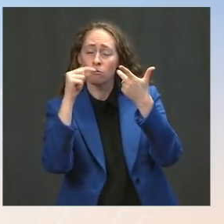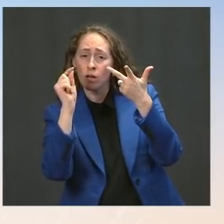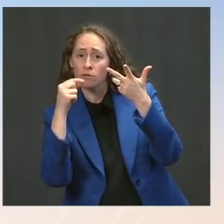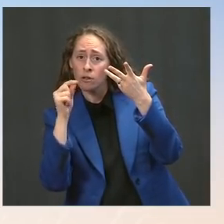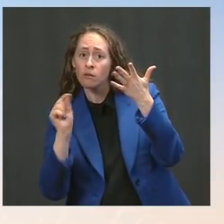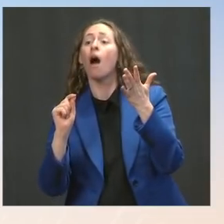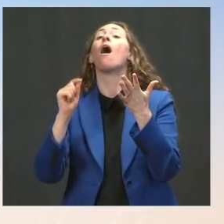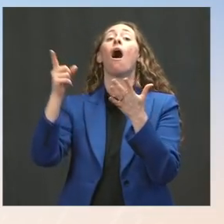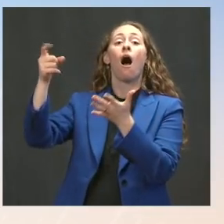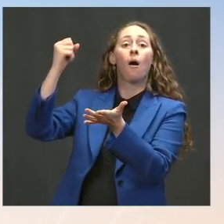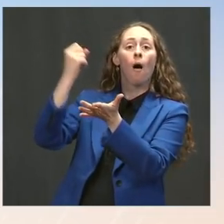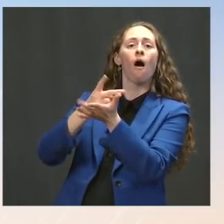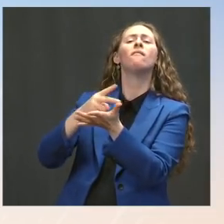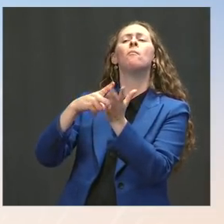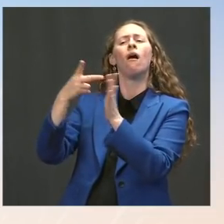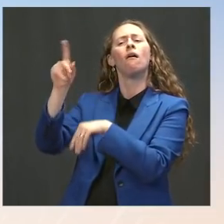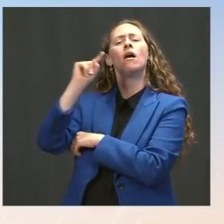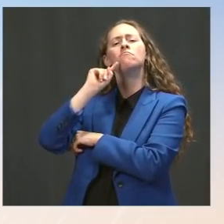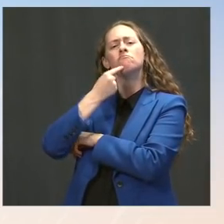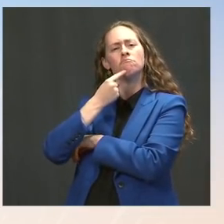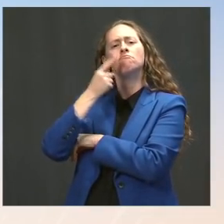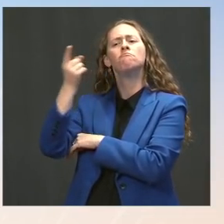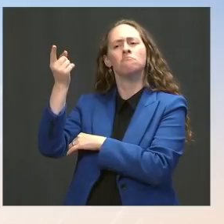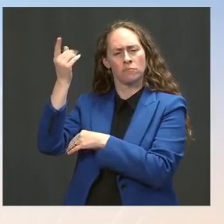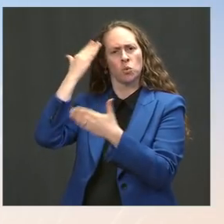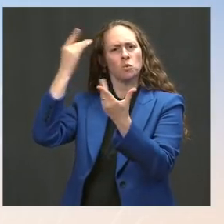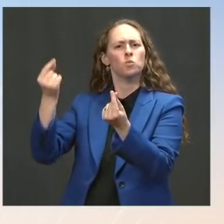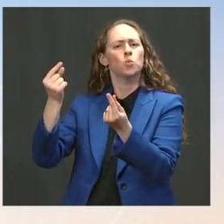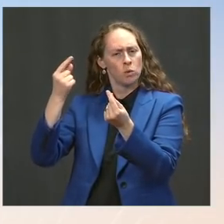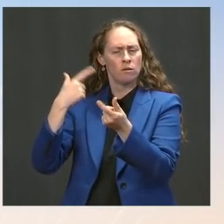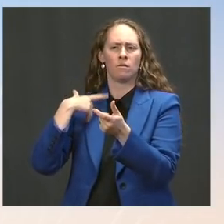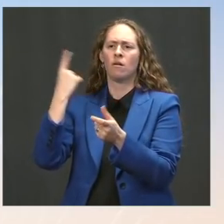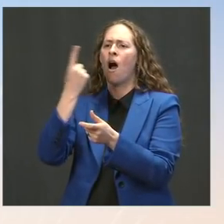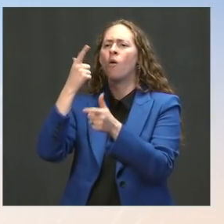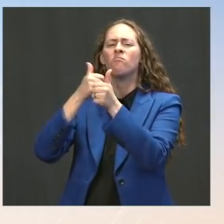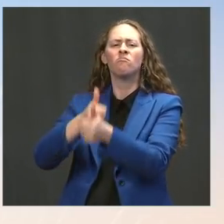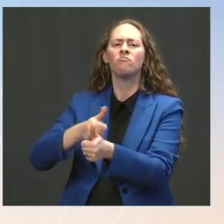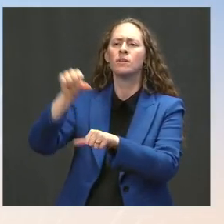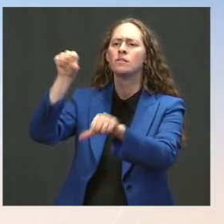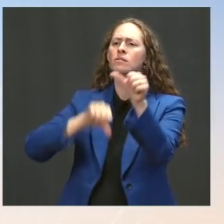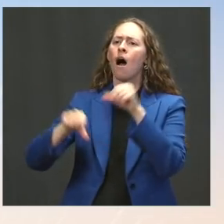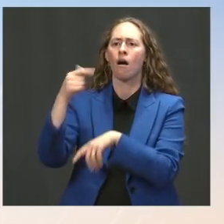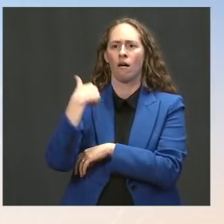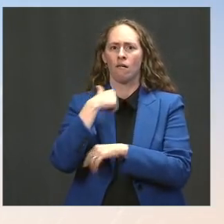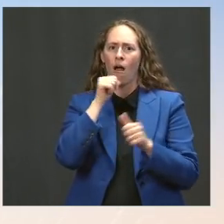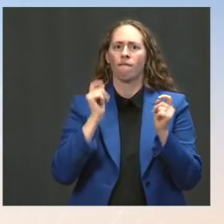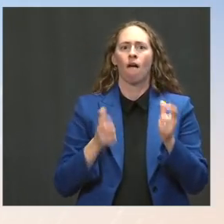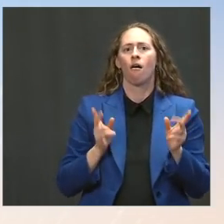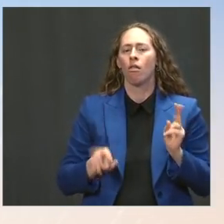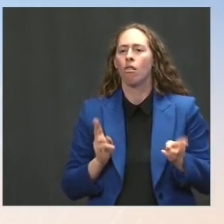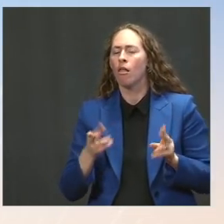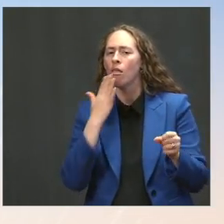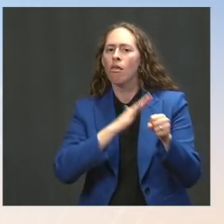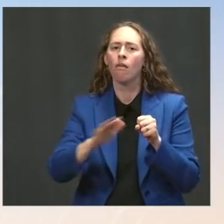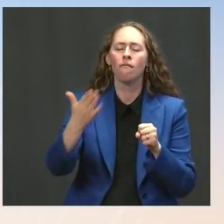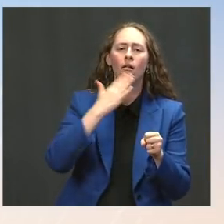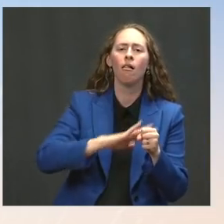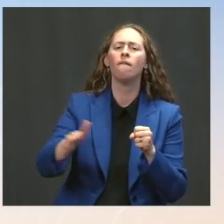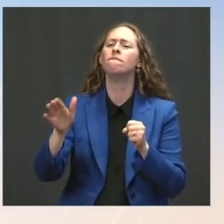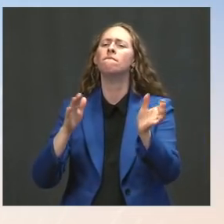and the data that backs that up. It wouldn't be responsible to expedite that process at a faster speed than the science and data allows.